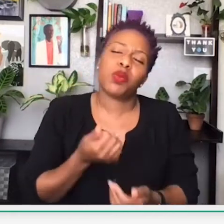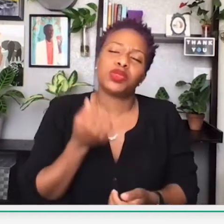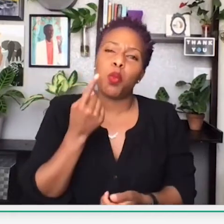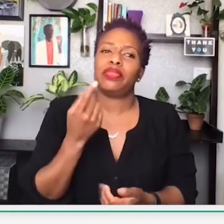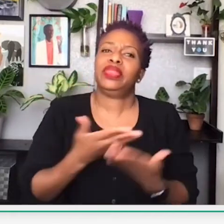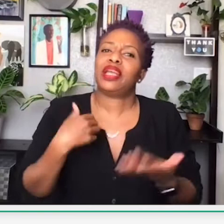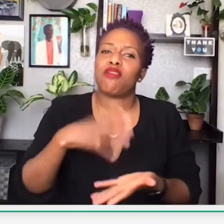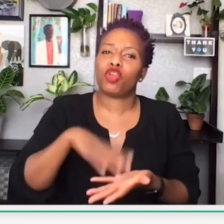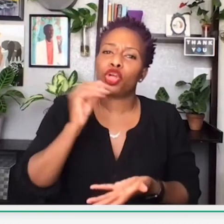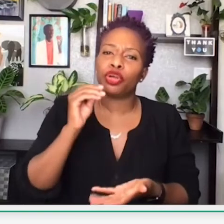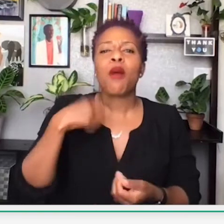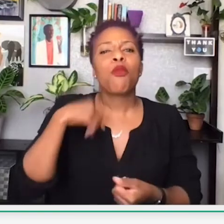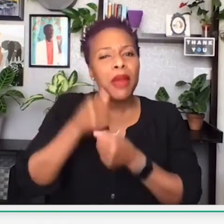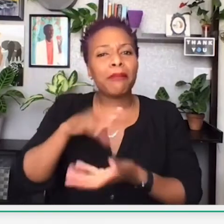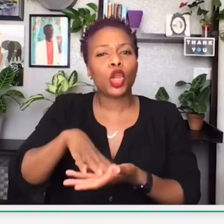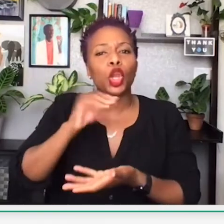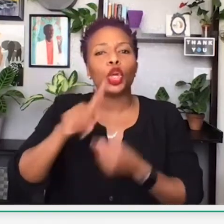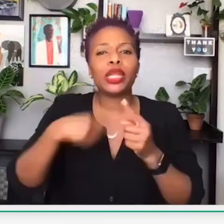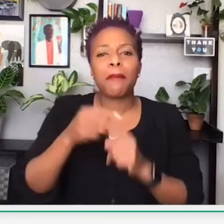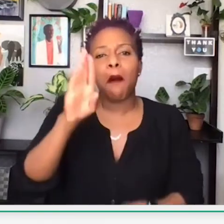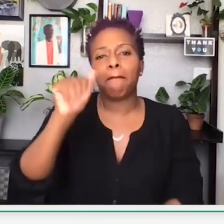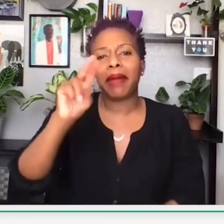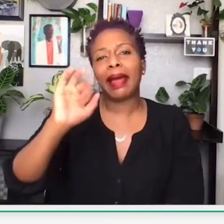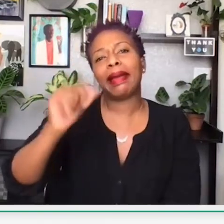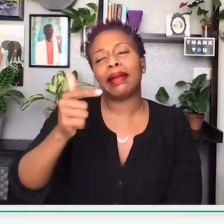She would hide money around her house. And that's one thing that I learned. I remember